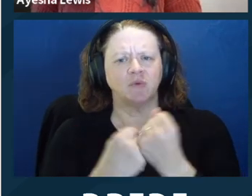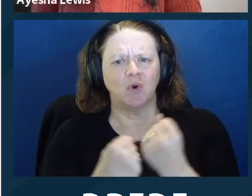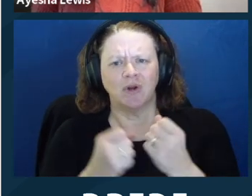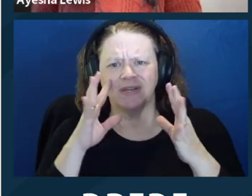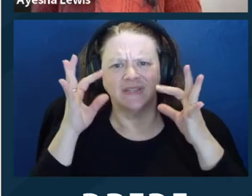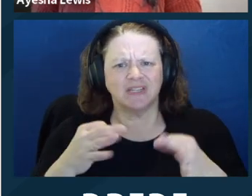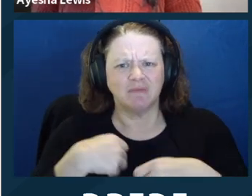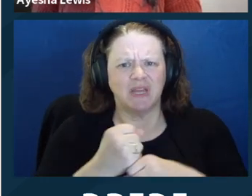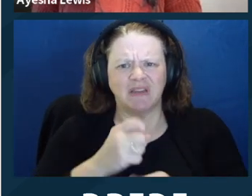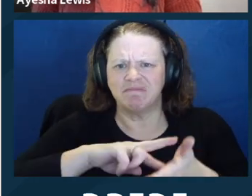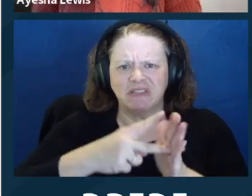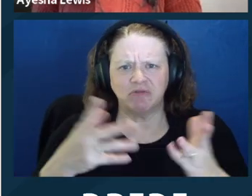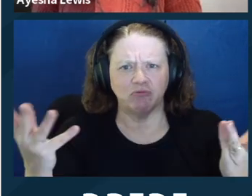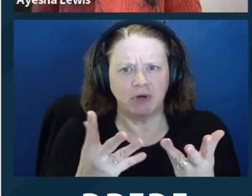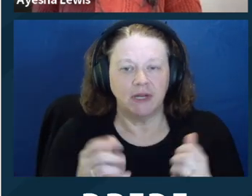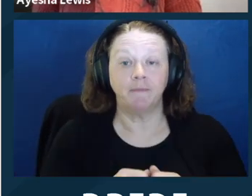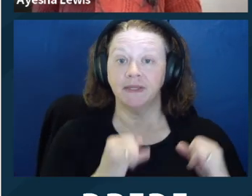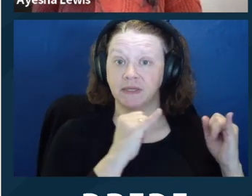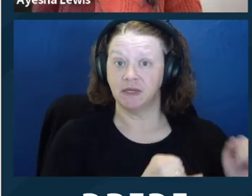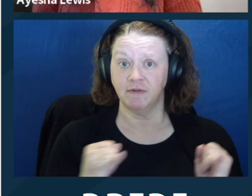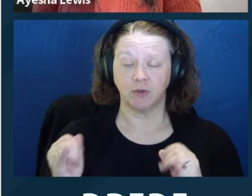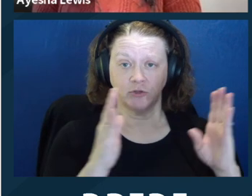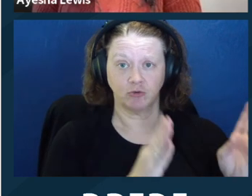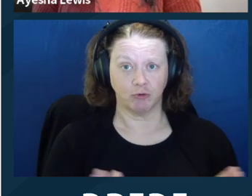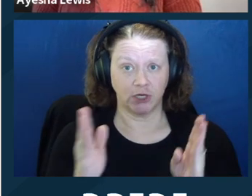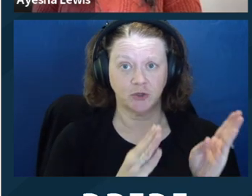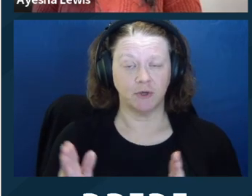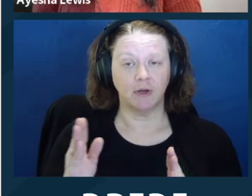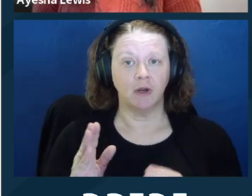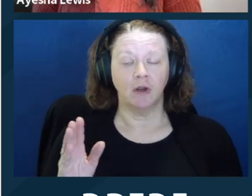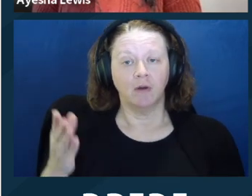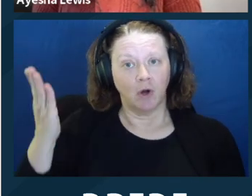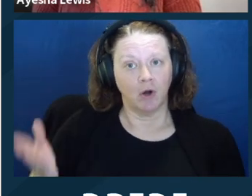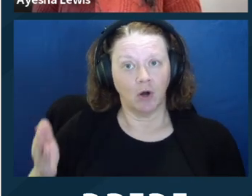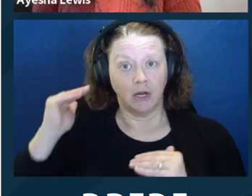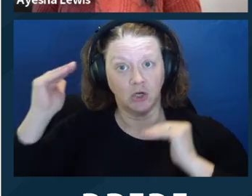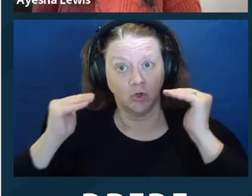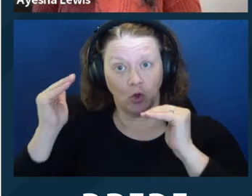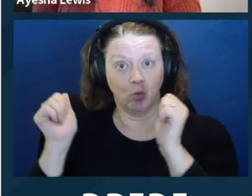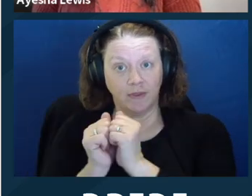chooses one or more persons that they trust as supporters to help them understand, make,